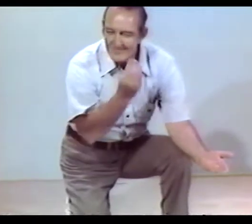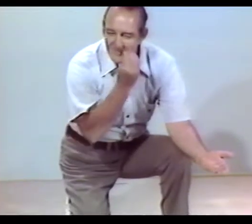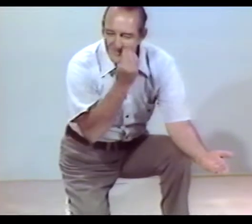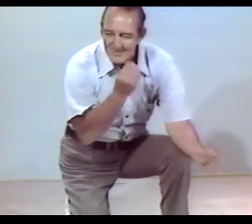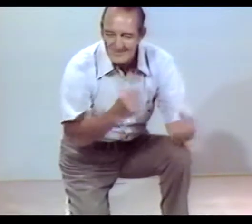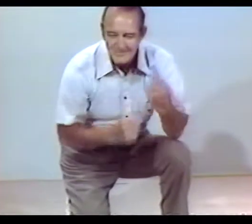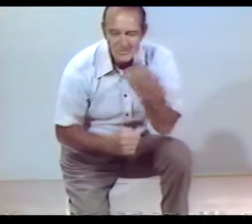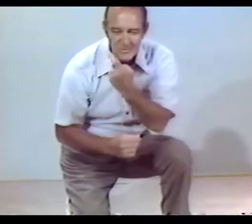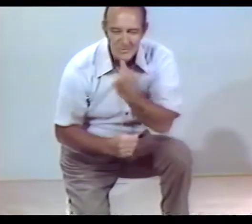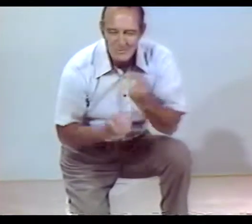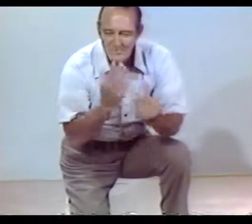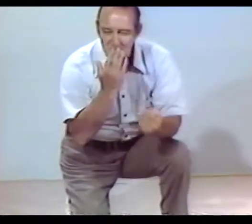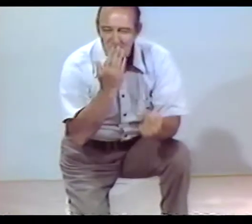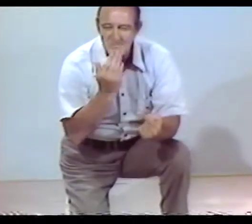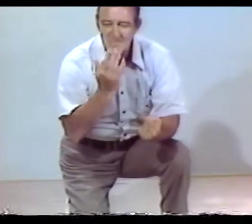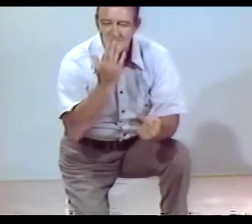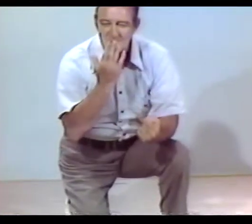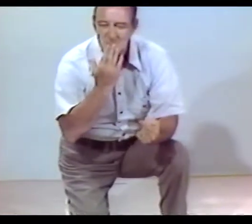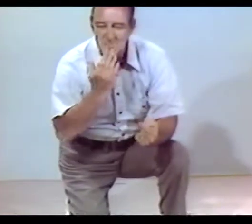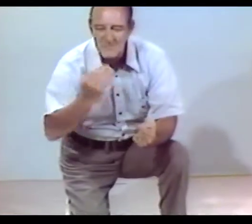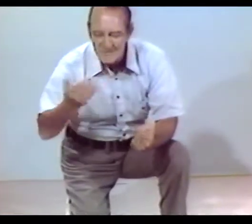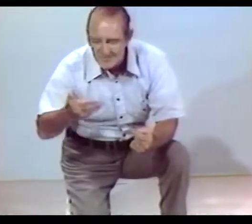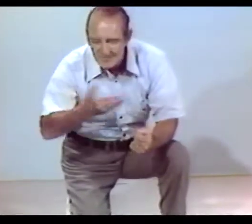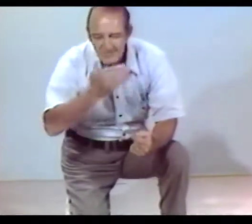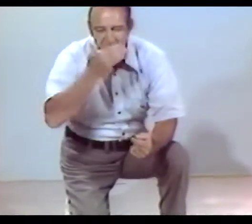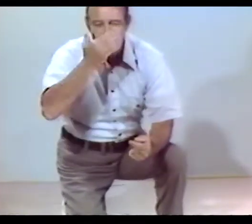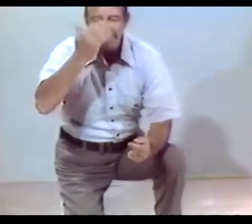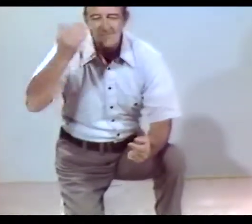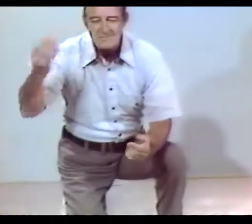AND WE SEE THE FLOWERS,